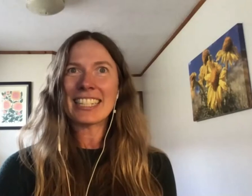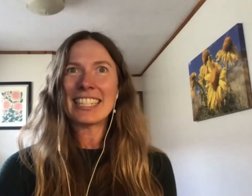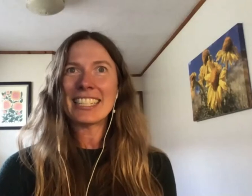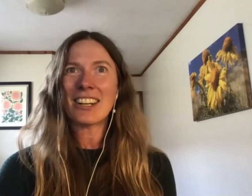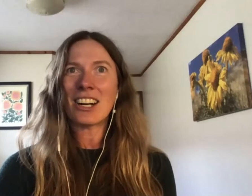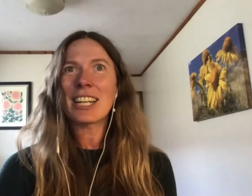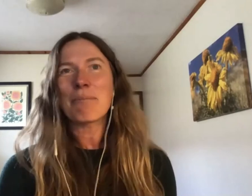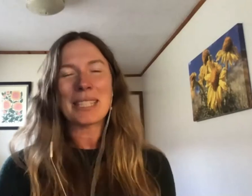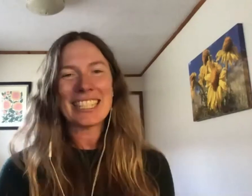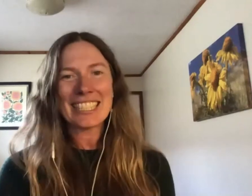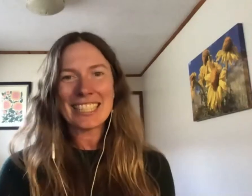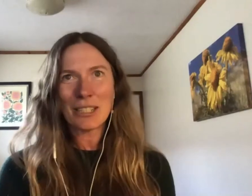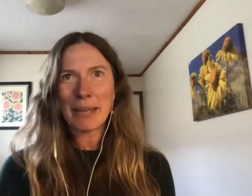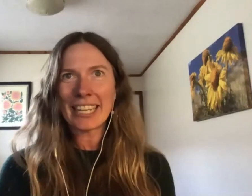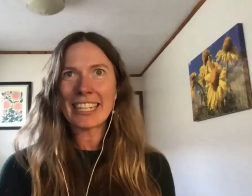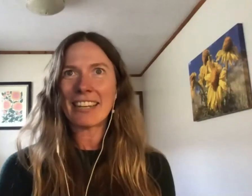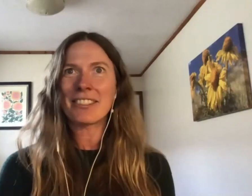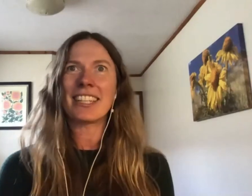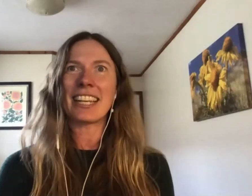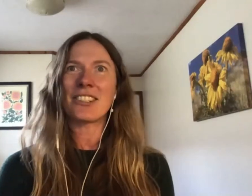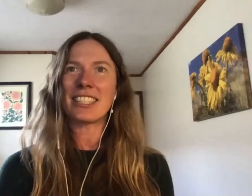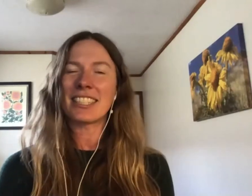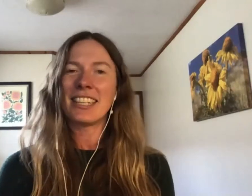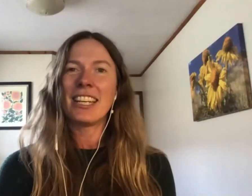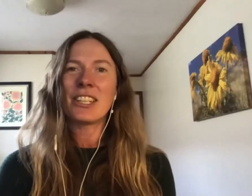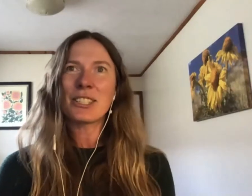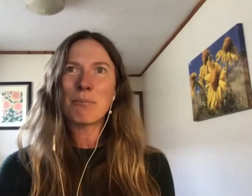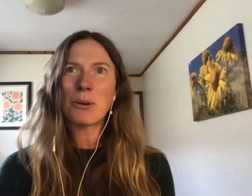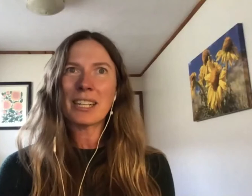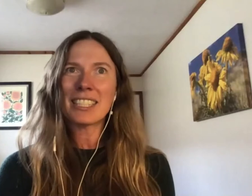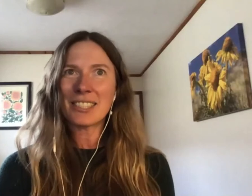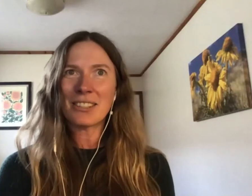today's talk, please consider making a gift to the Land Trust. Your support conserves